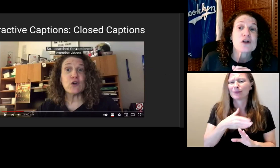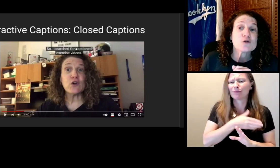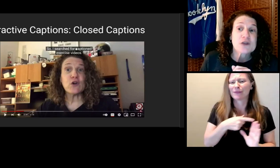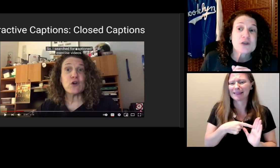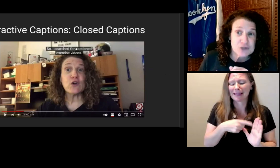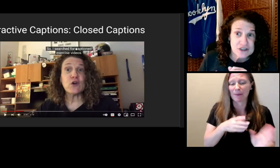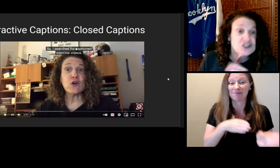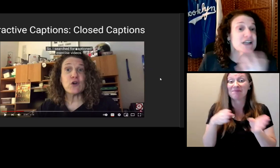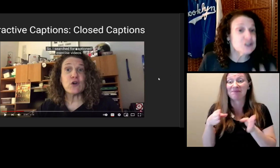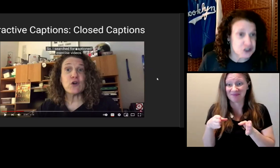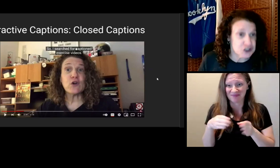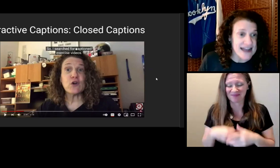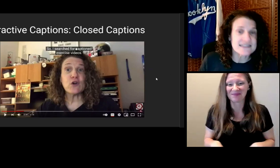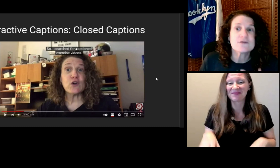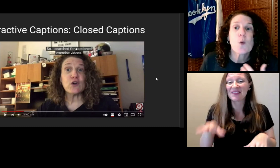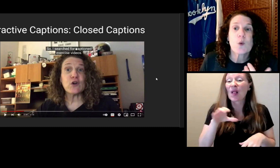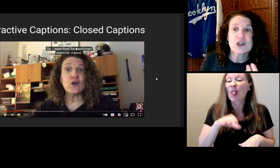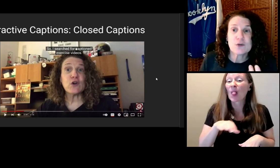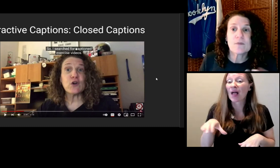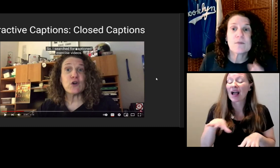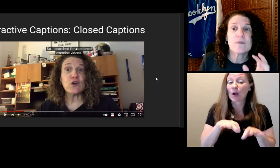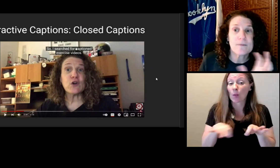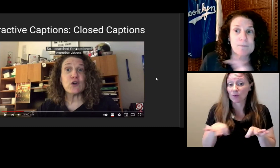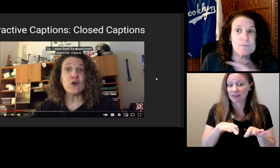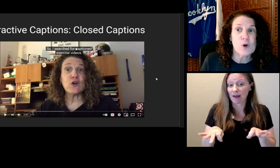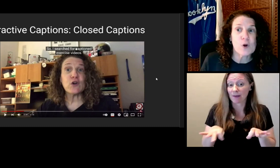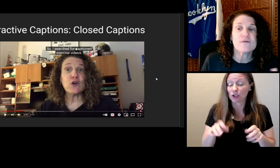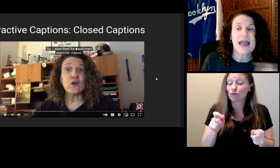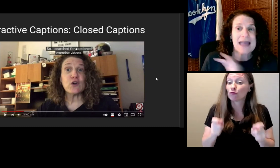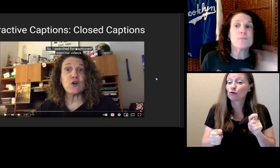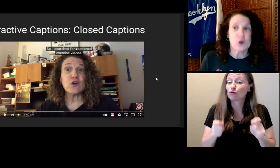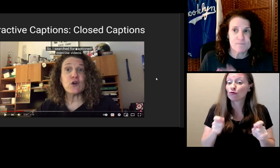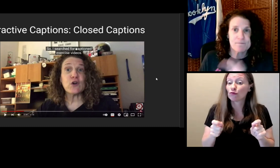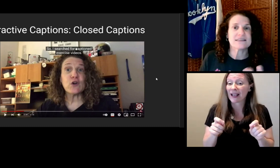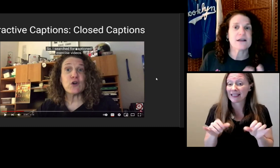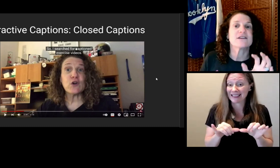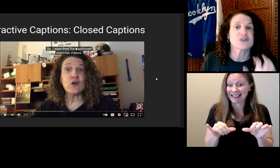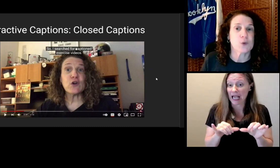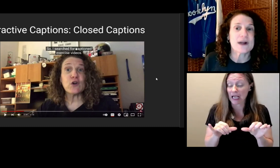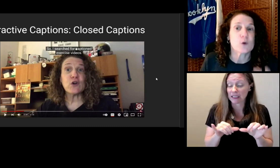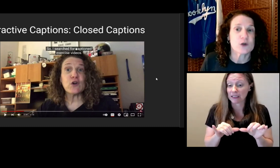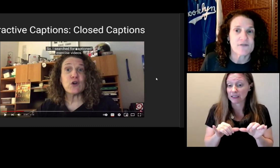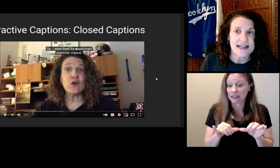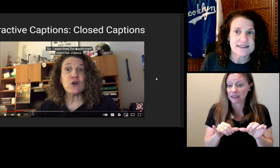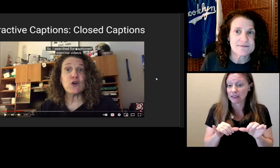Closed captions change size and move based on the screen or device.